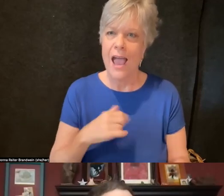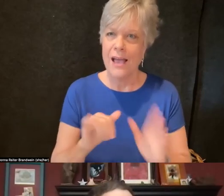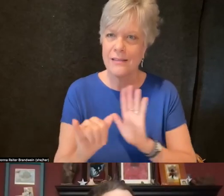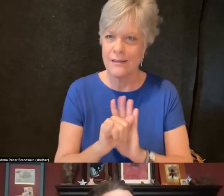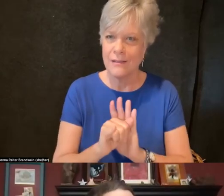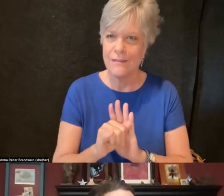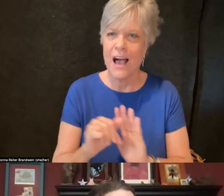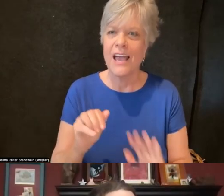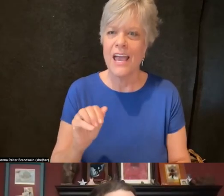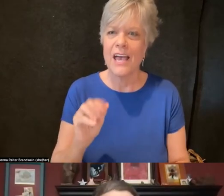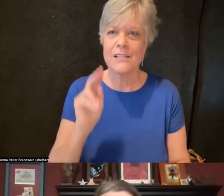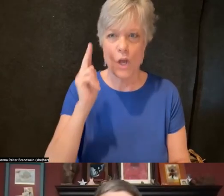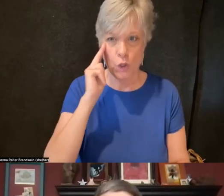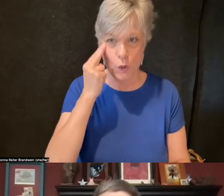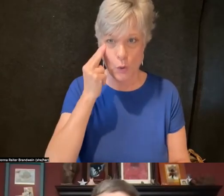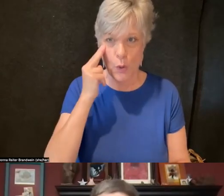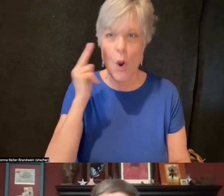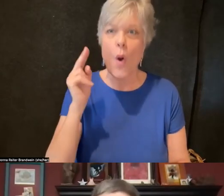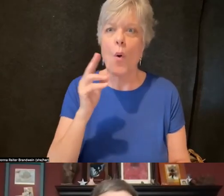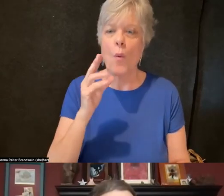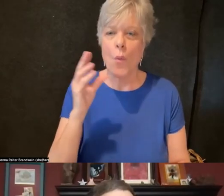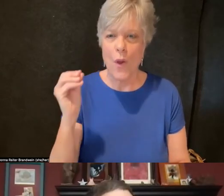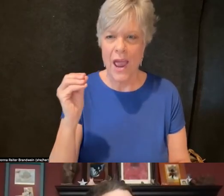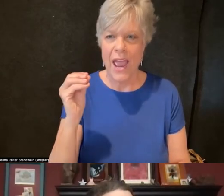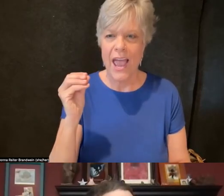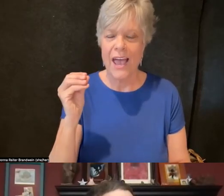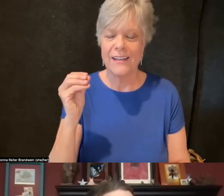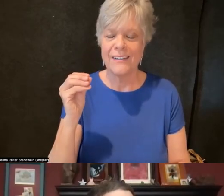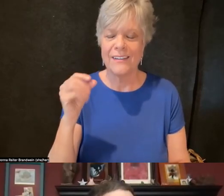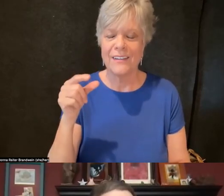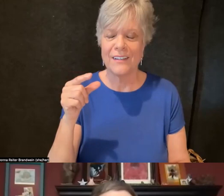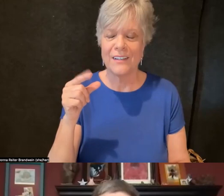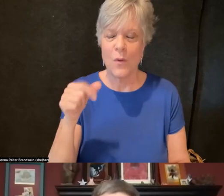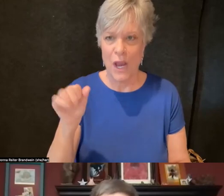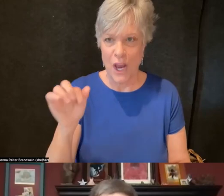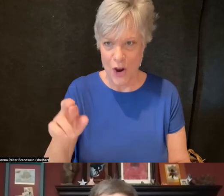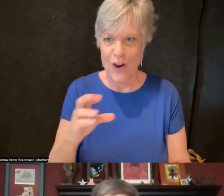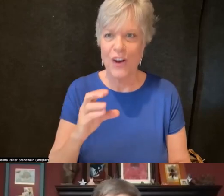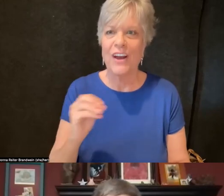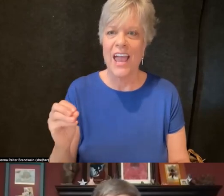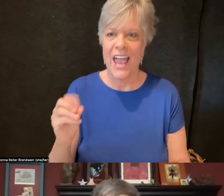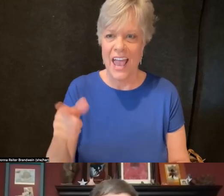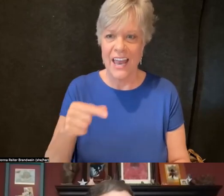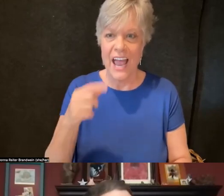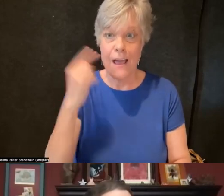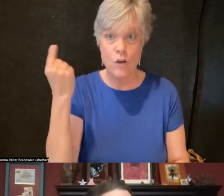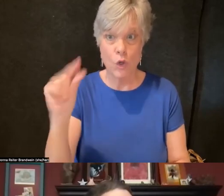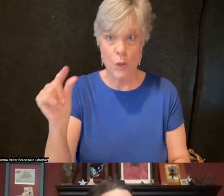with salt and pepper buzz cut situation here, and green framed glasses.